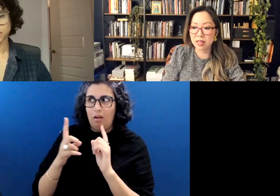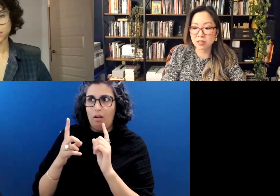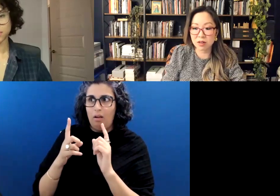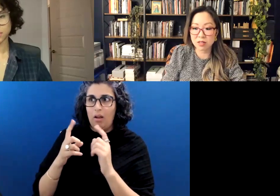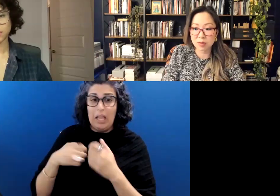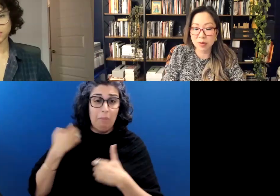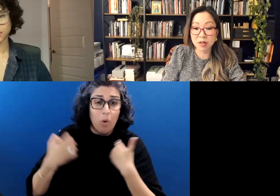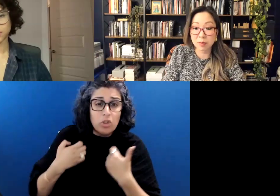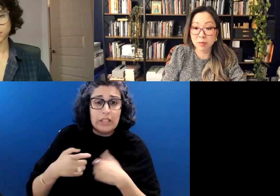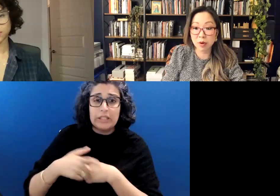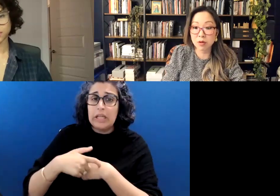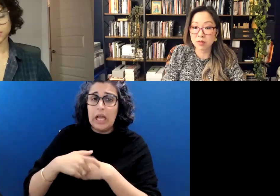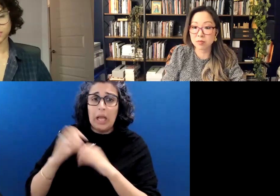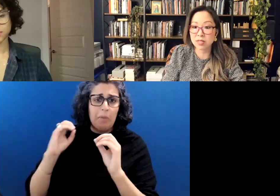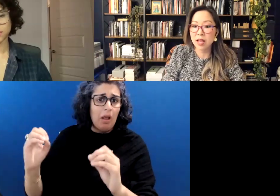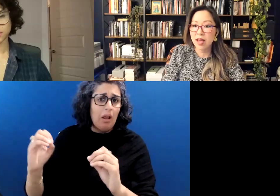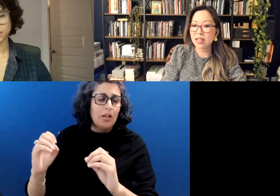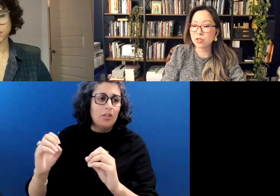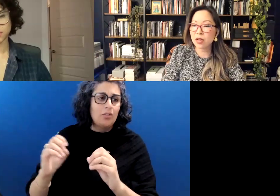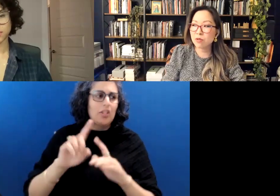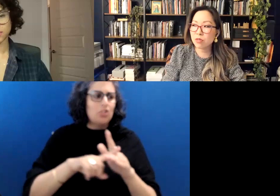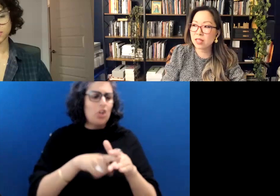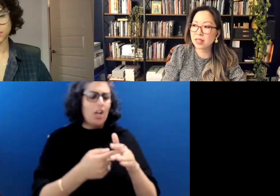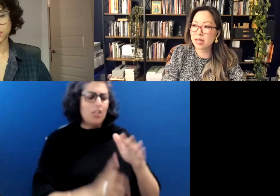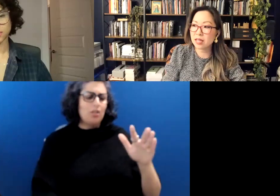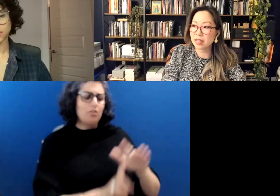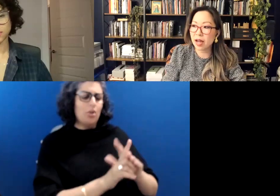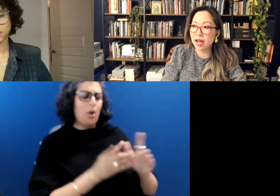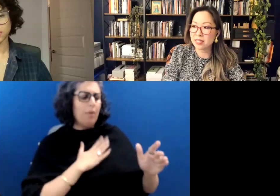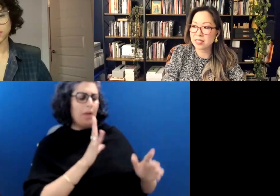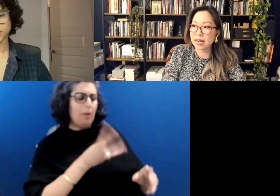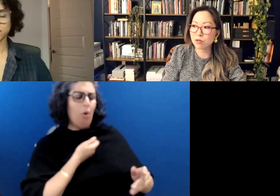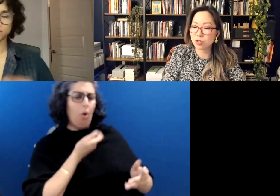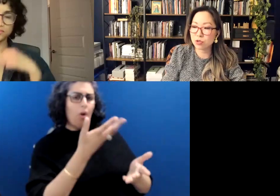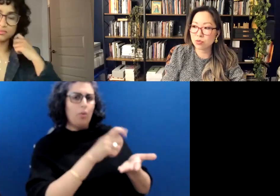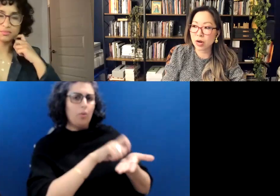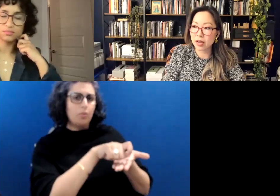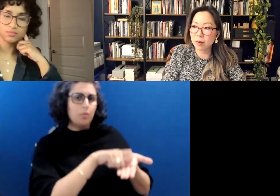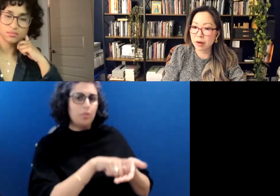And they started to appear in my poems, and so I don't think that I set out to write about